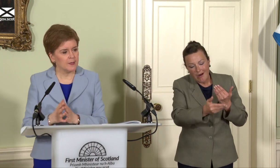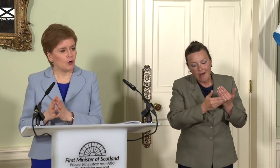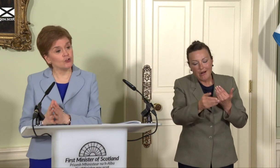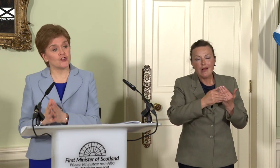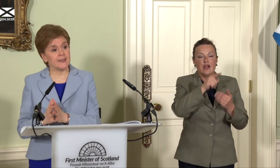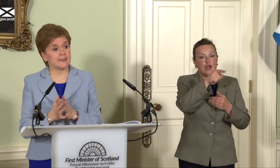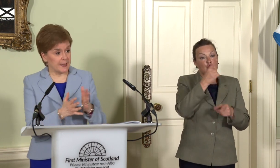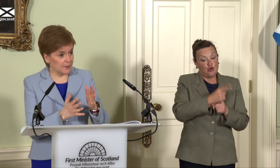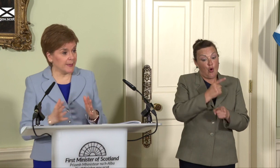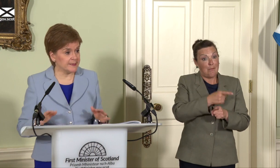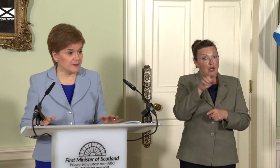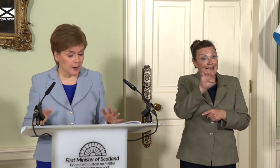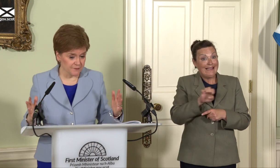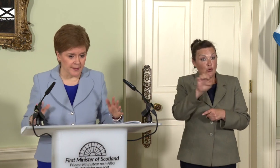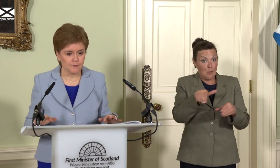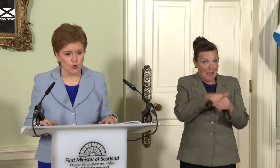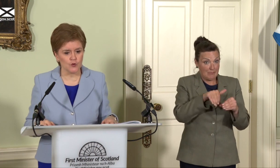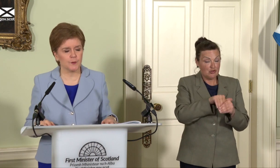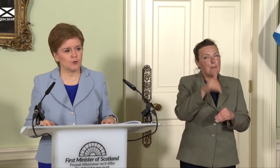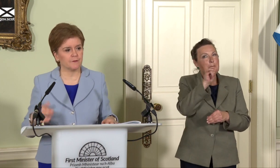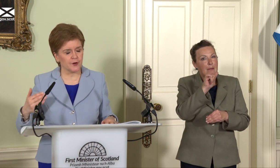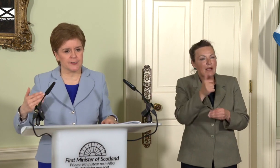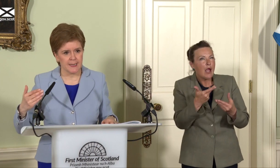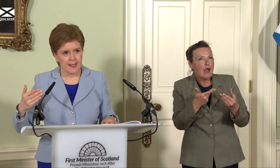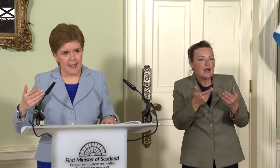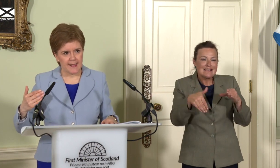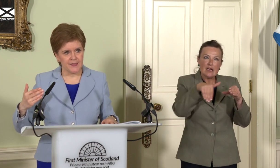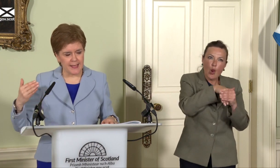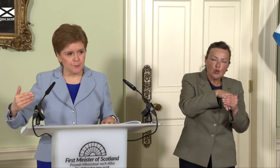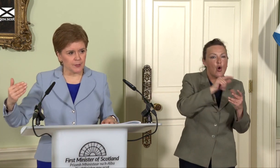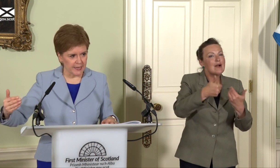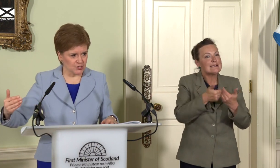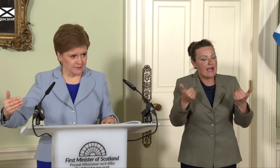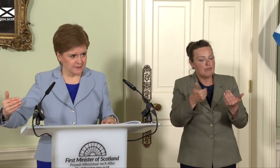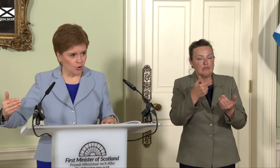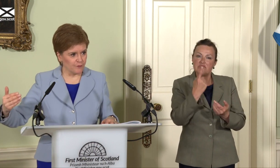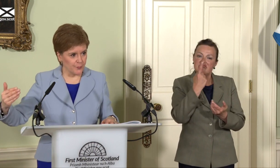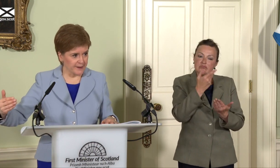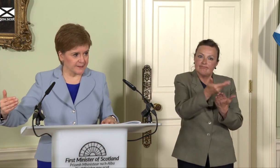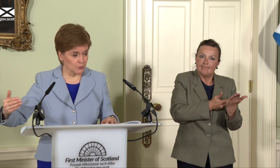on trade, and as part of that, of course we will confront the implications of Brexit, which of